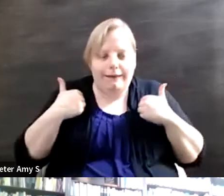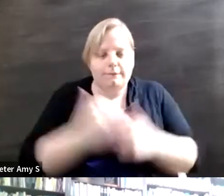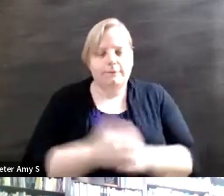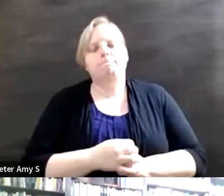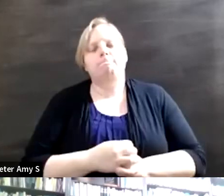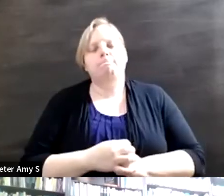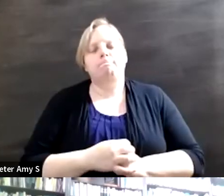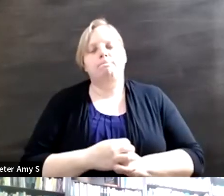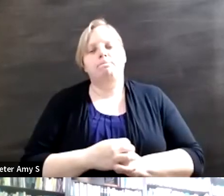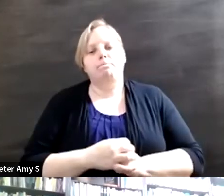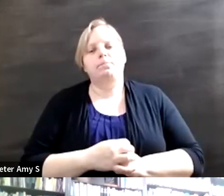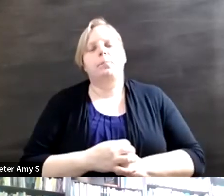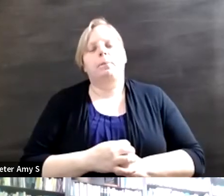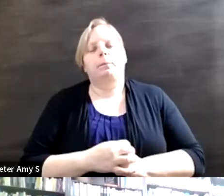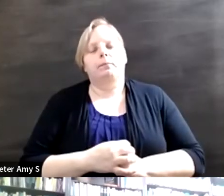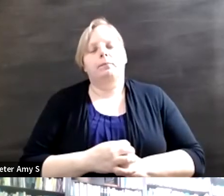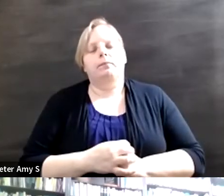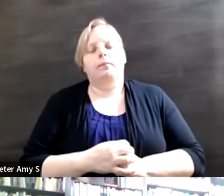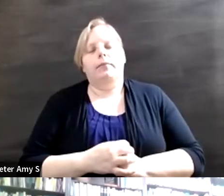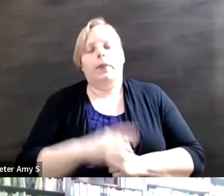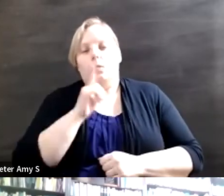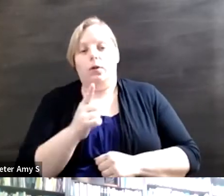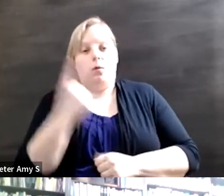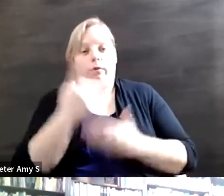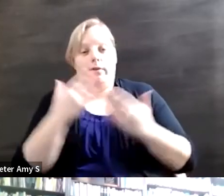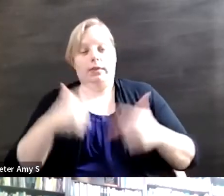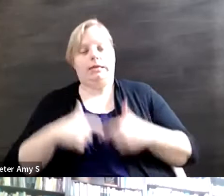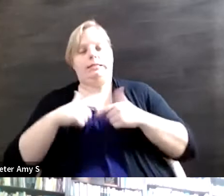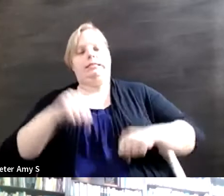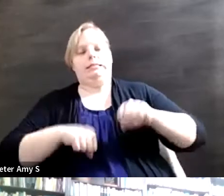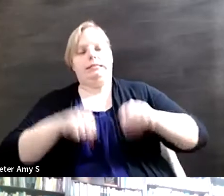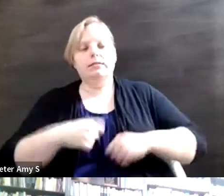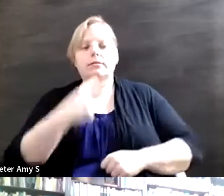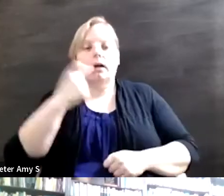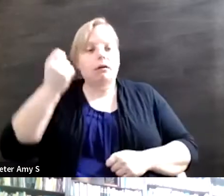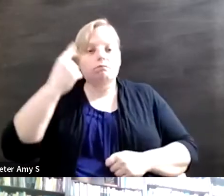not basically, said we will not do anything that we're not required to do under federal law anyway,